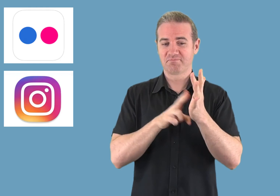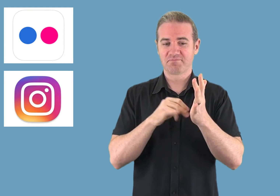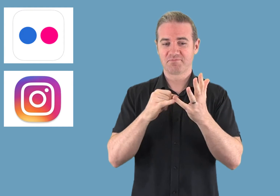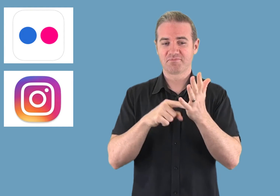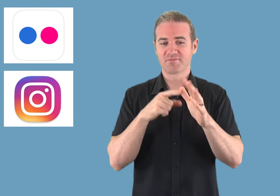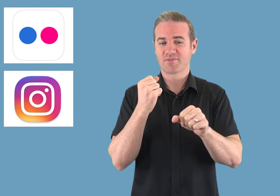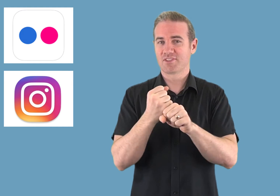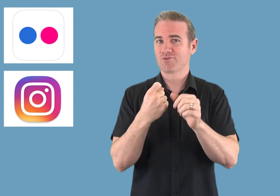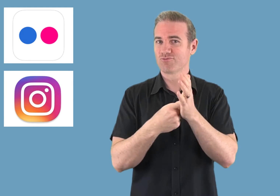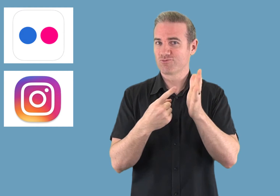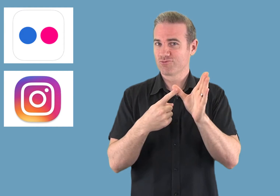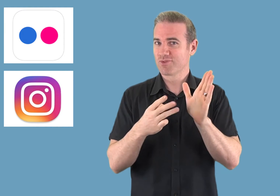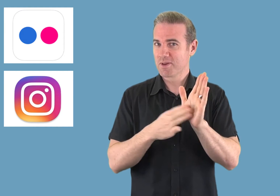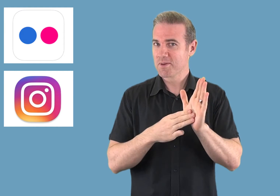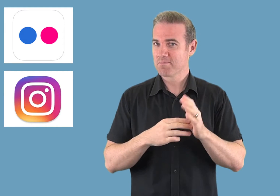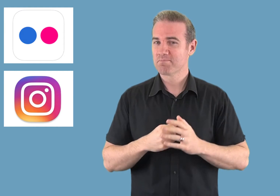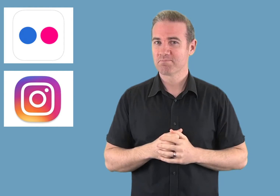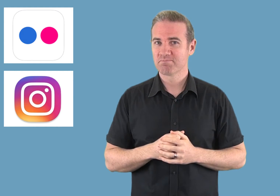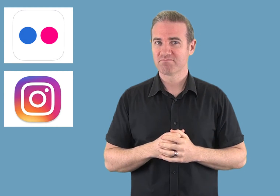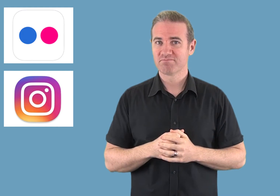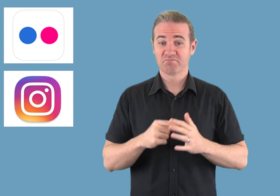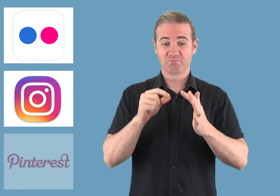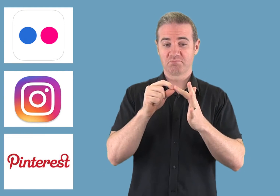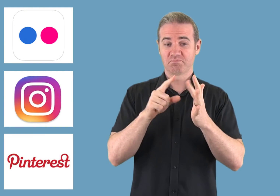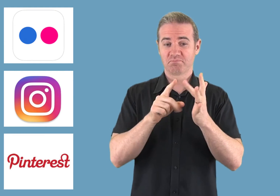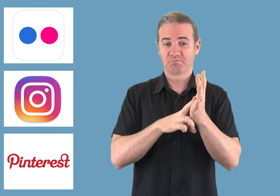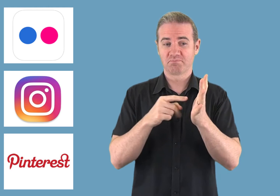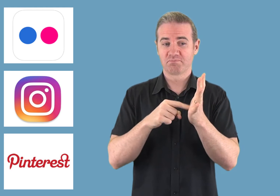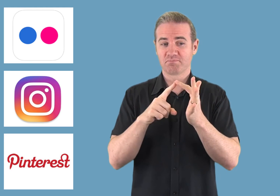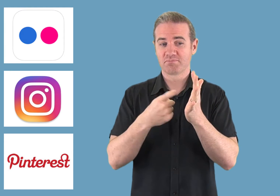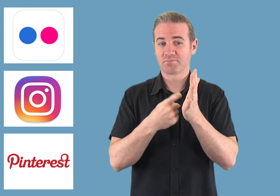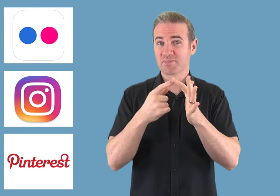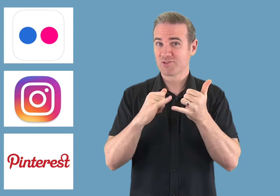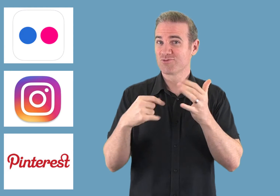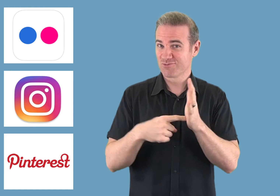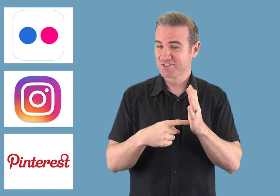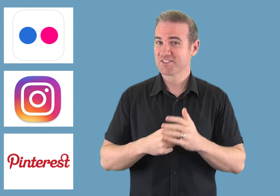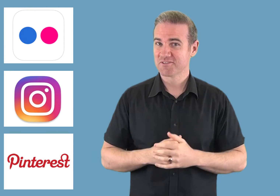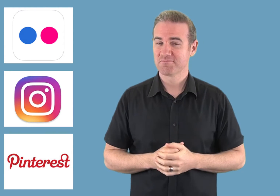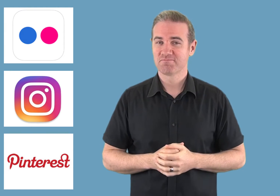* Instagram * Pinterest